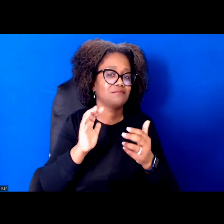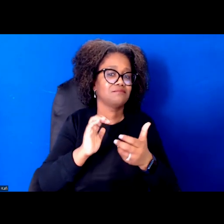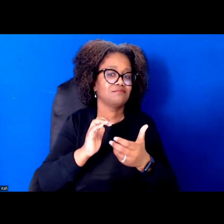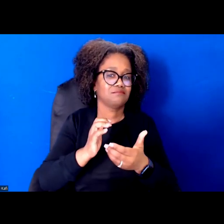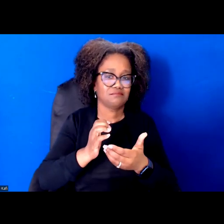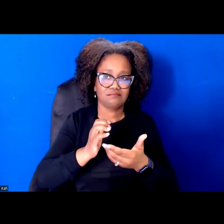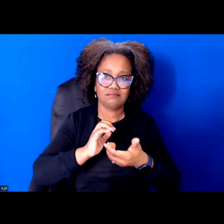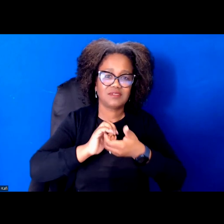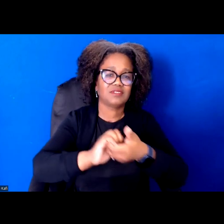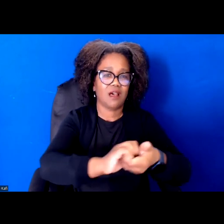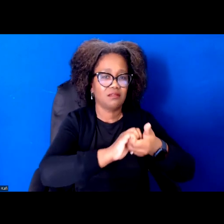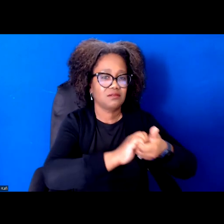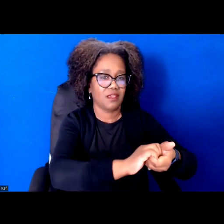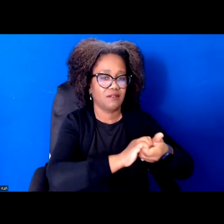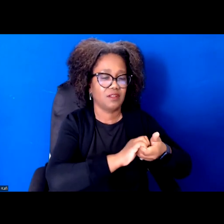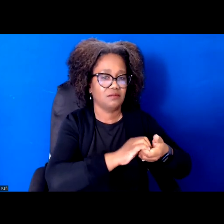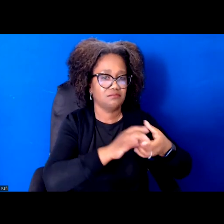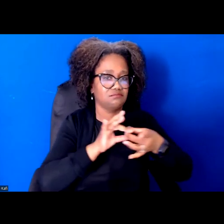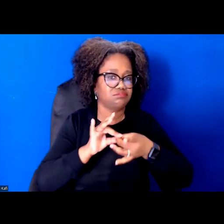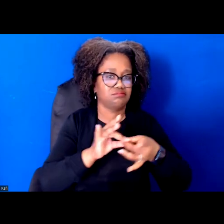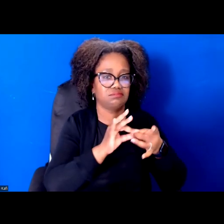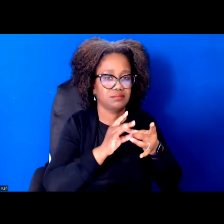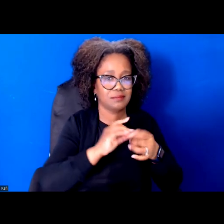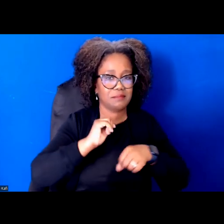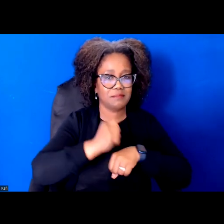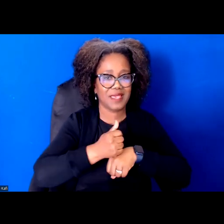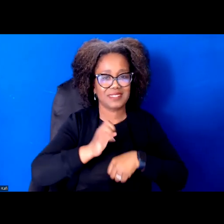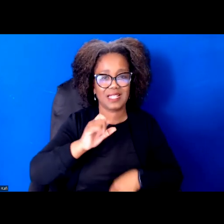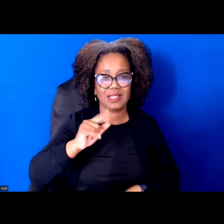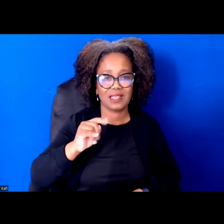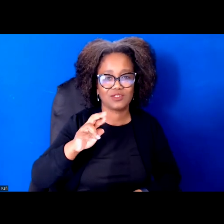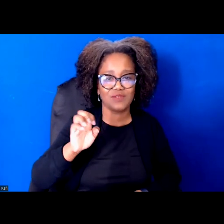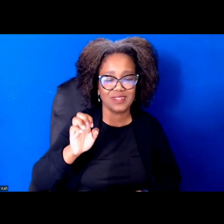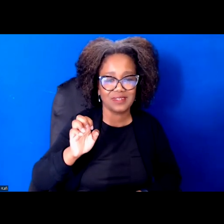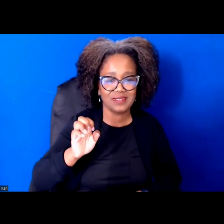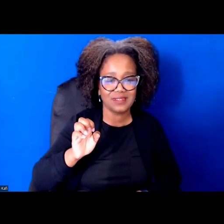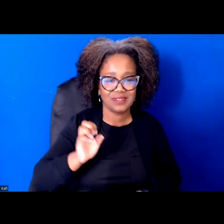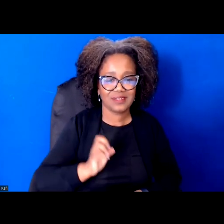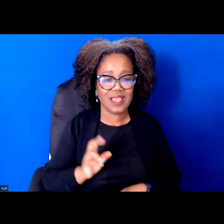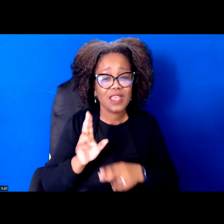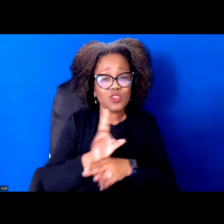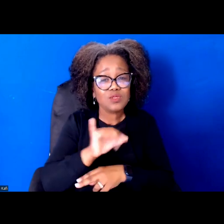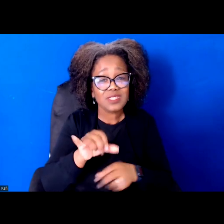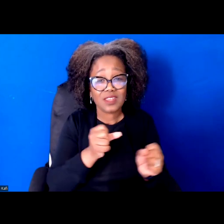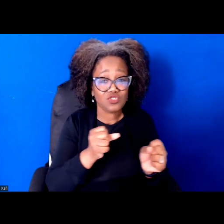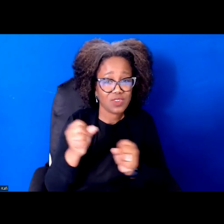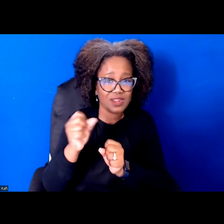And this multiracial coalition, you know, was actually able and using this narrative strategy was actually able to defeat defeat the right